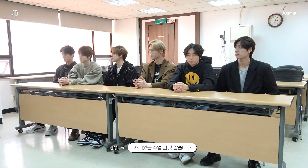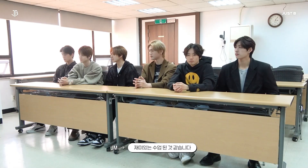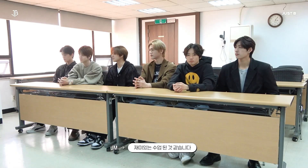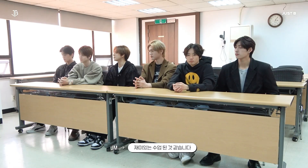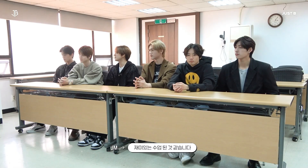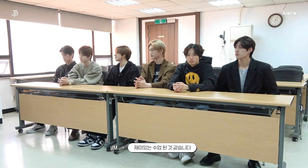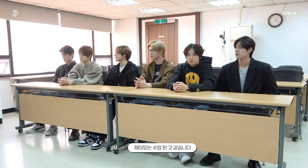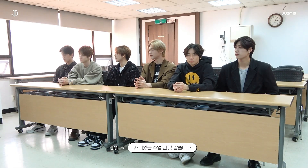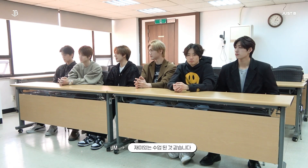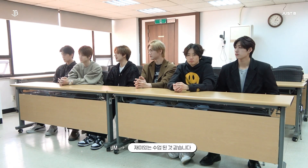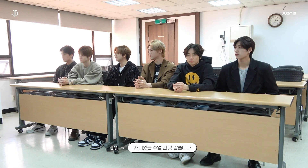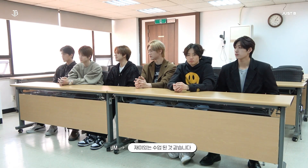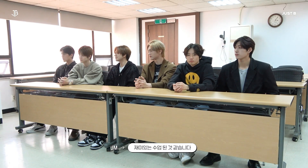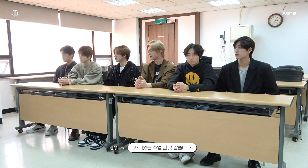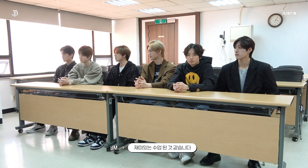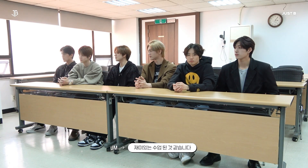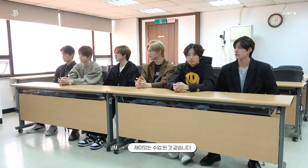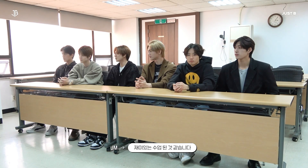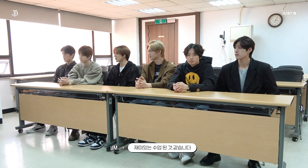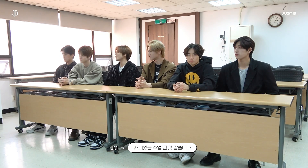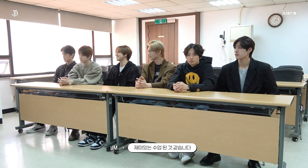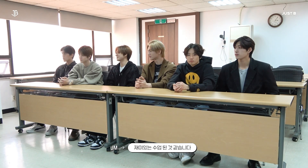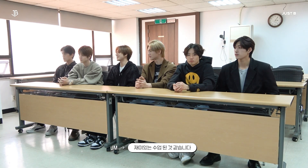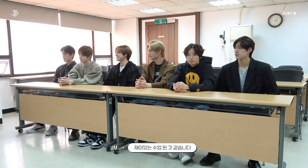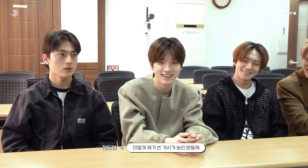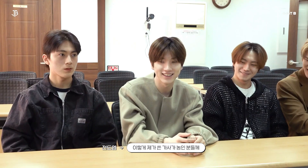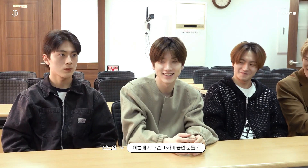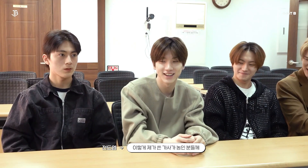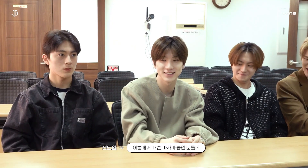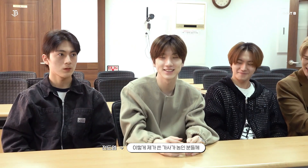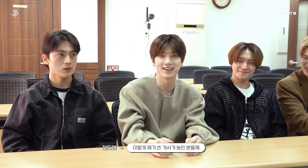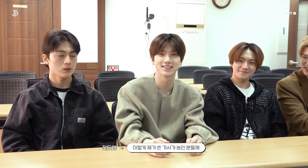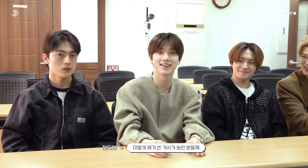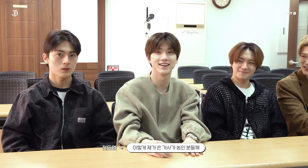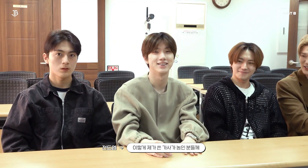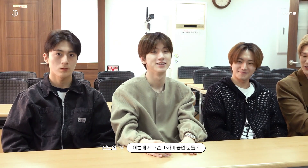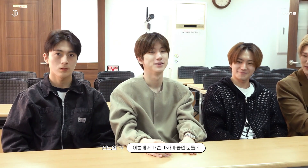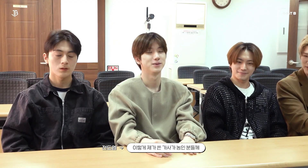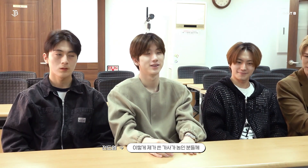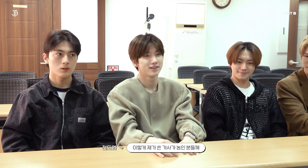It was an interesting class I have a feeling that